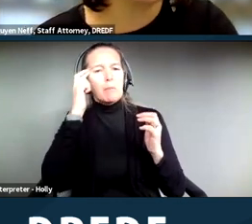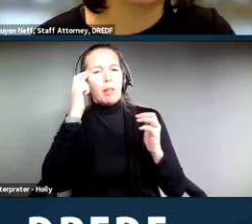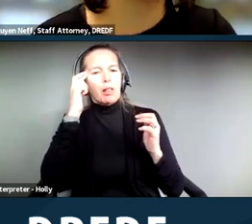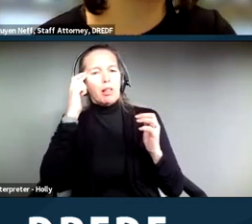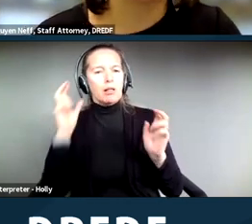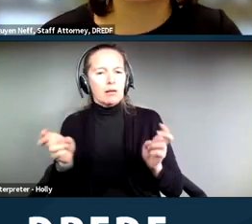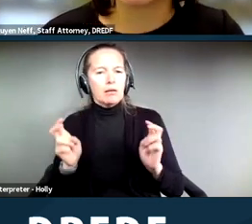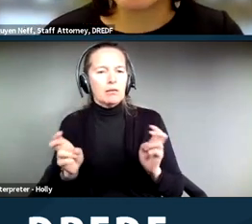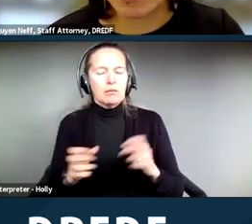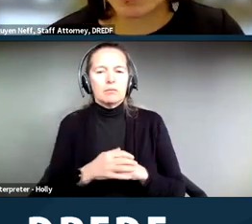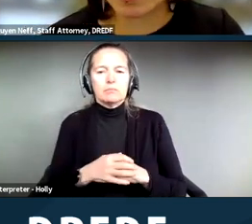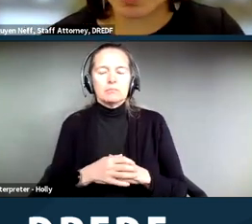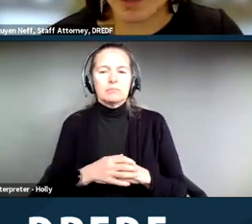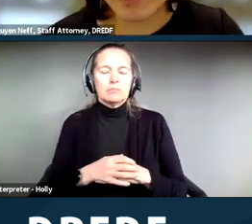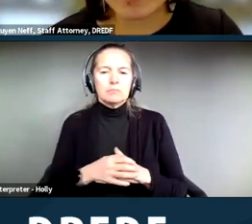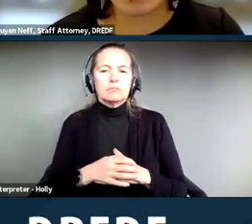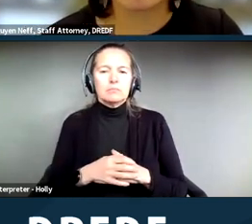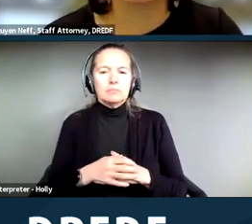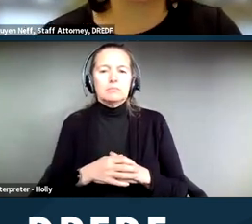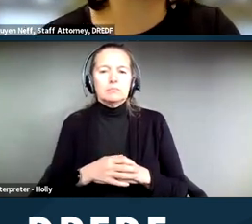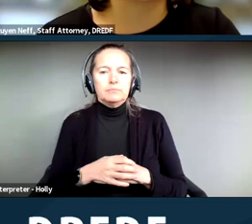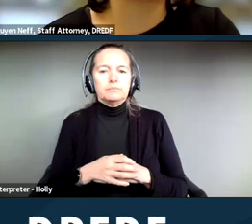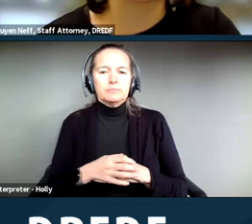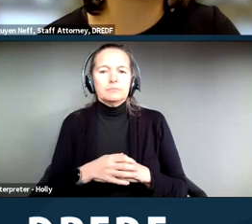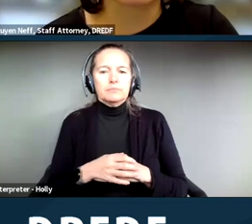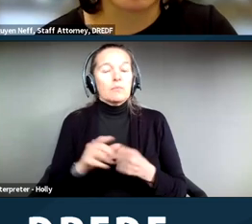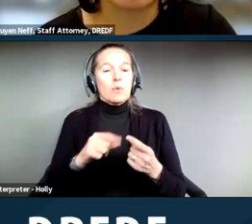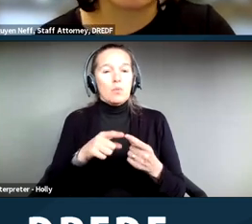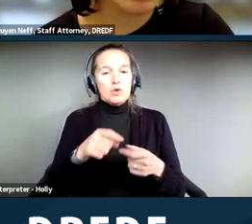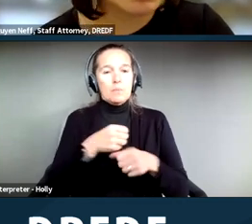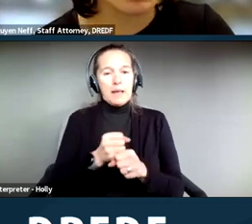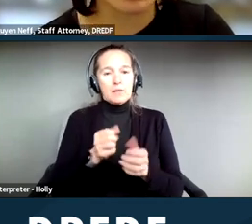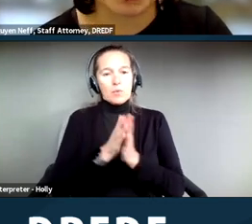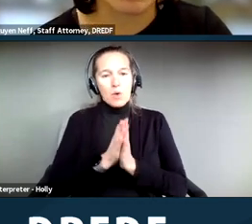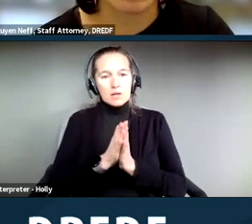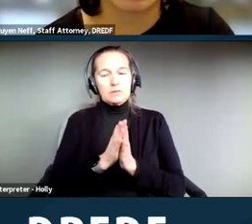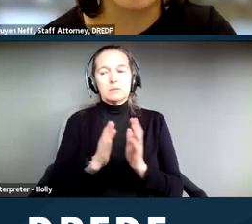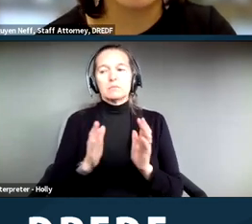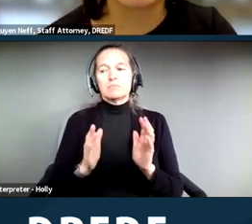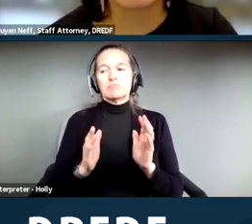Now, in making the request, the city may respond, and they're able to respond saying they would like